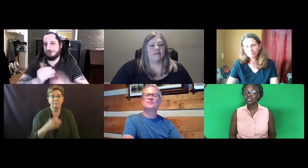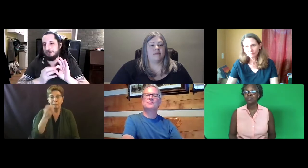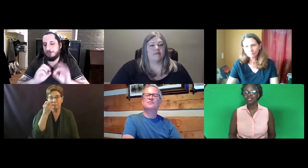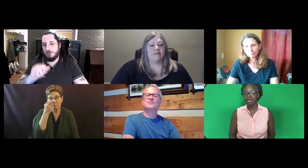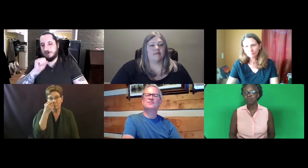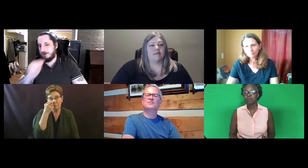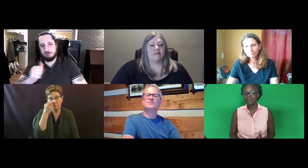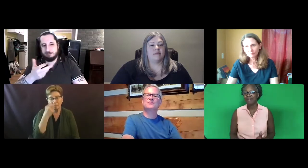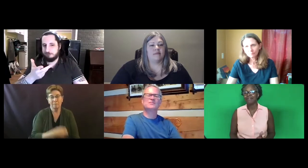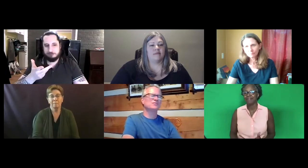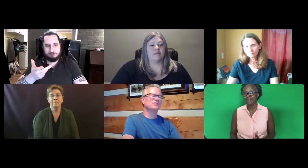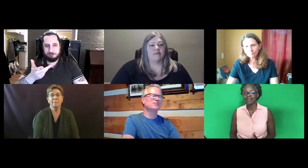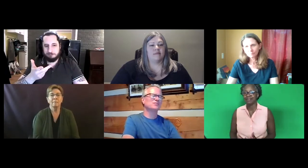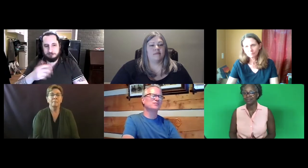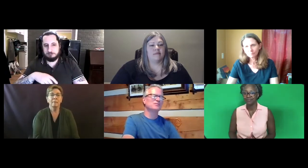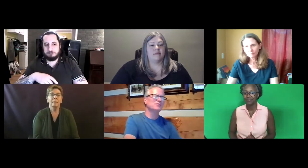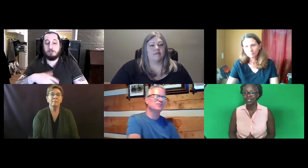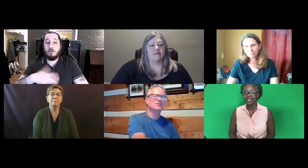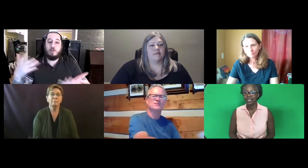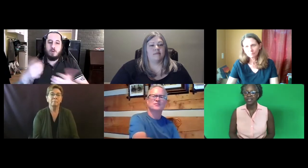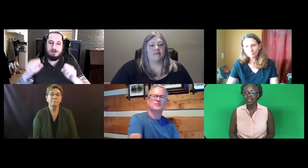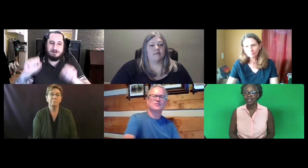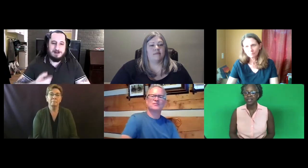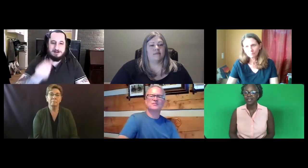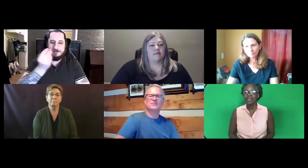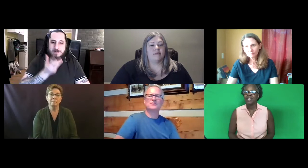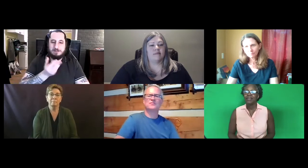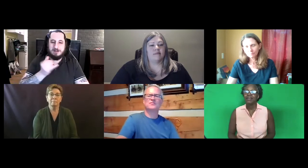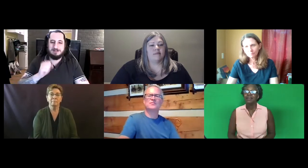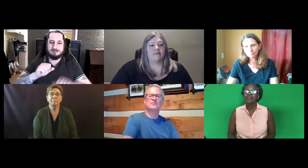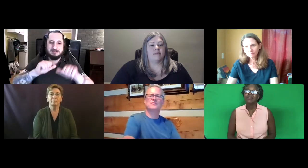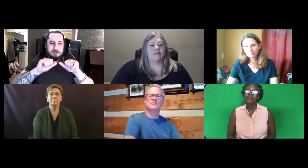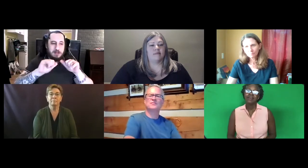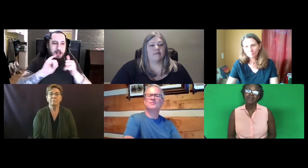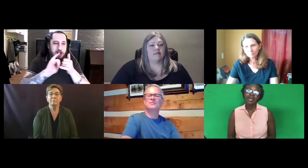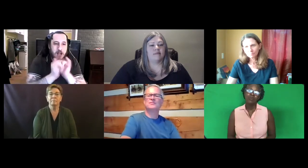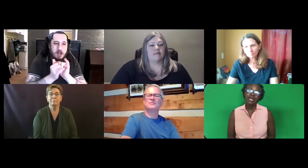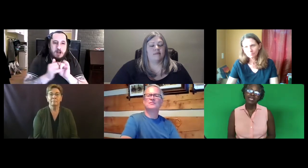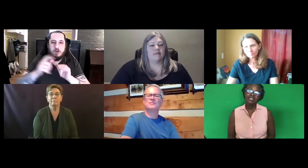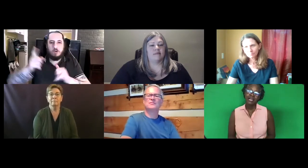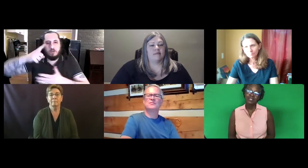issues that come up again and again.